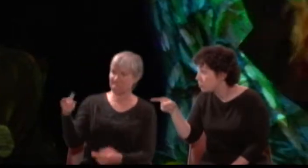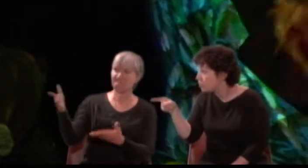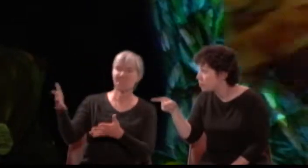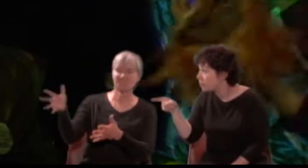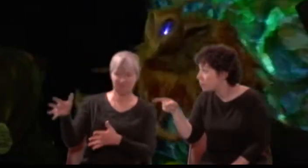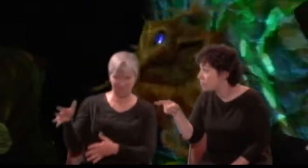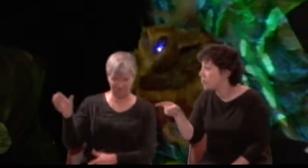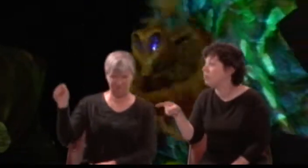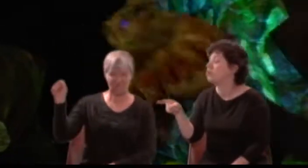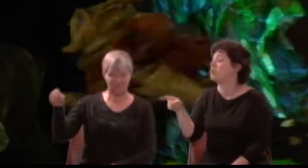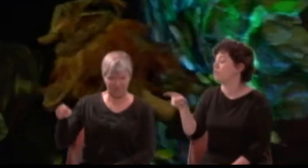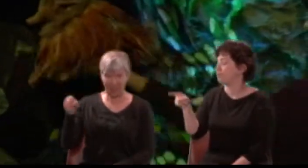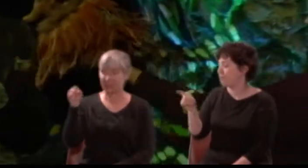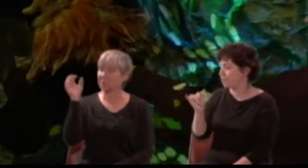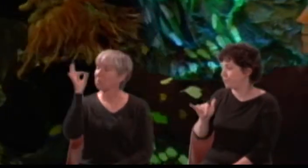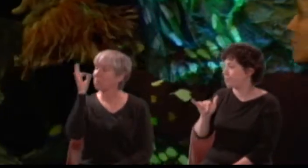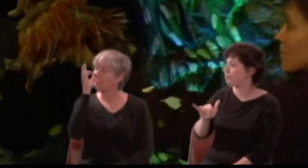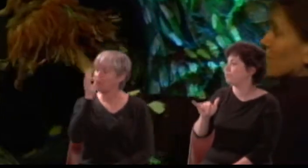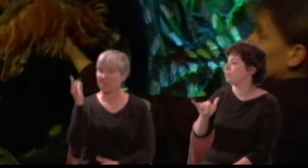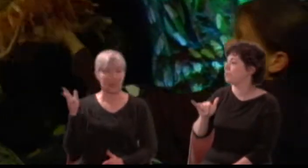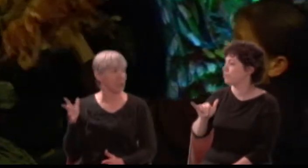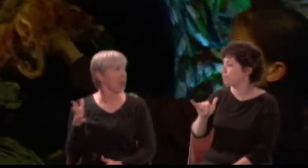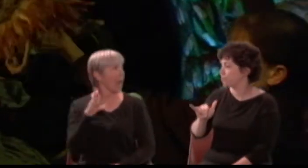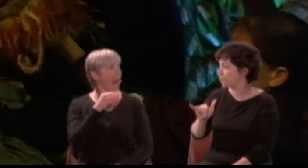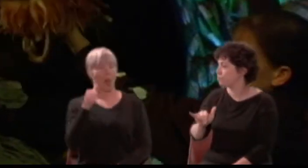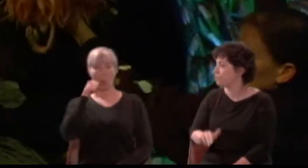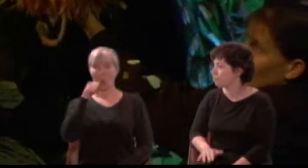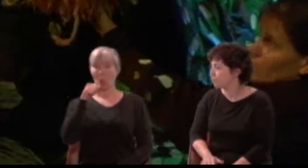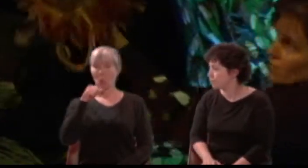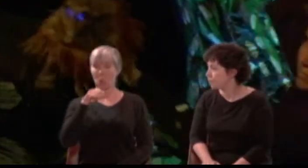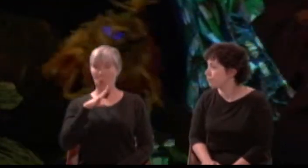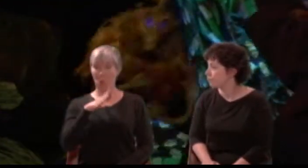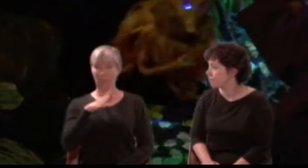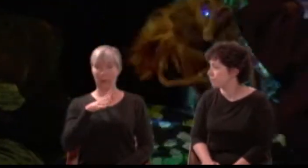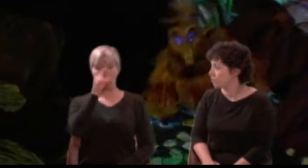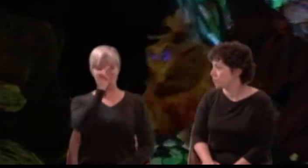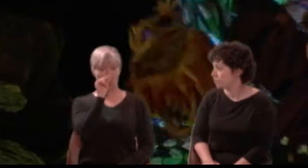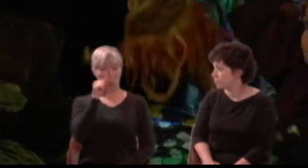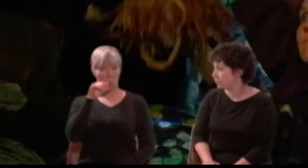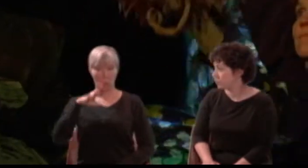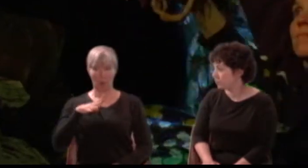And the Athenian woman by his side: That, when he waked, of force she must be eyed.